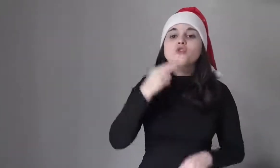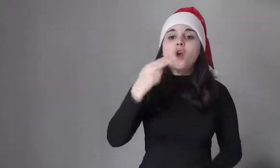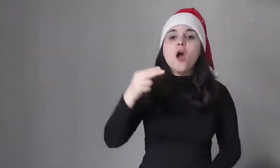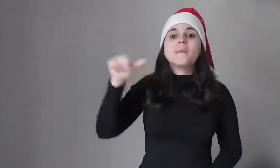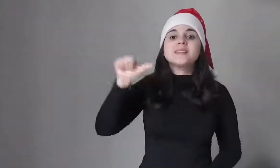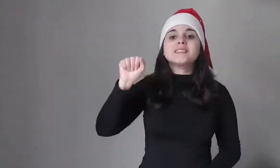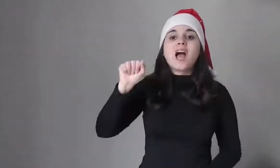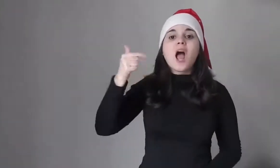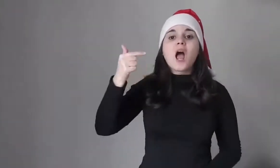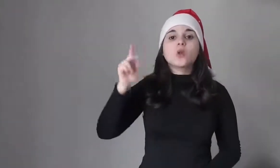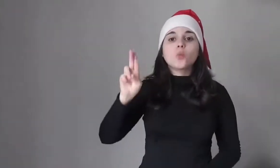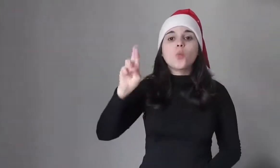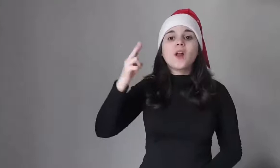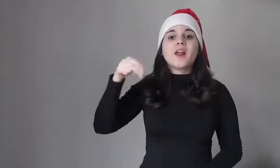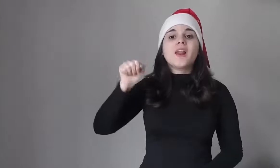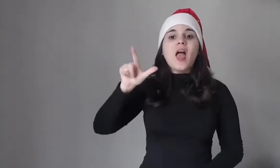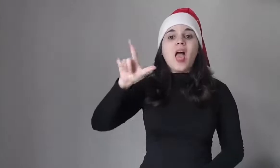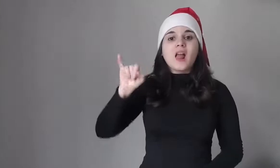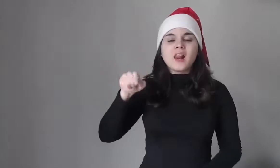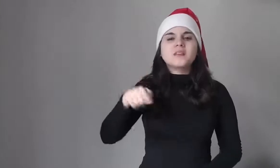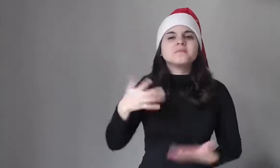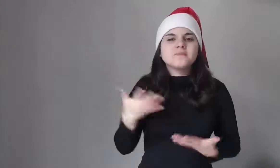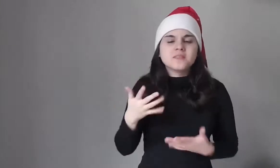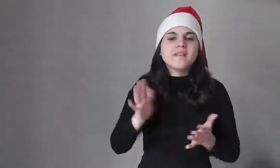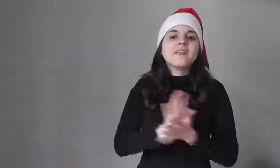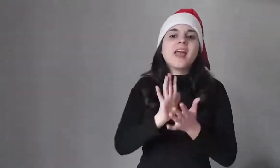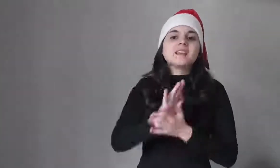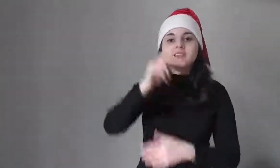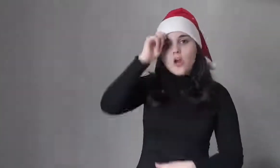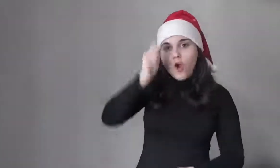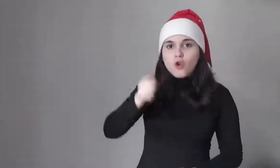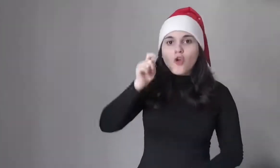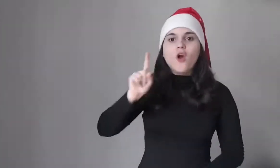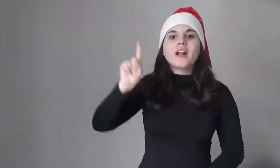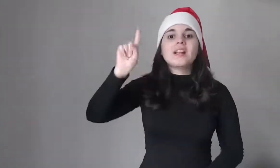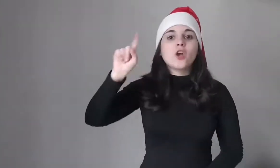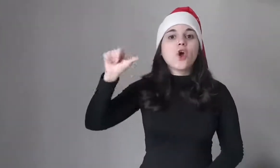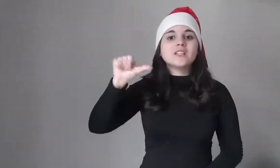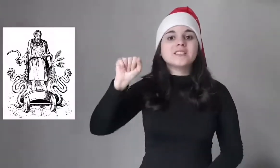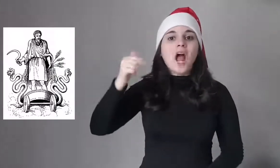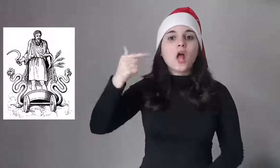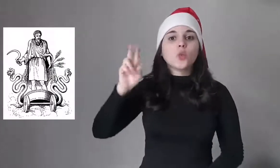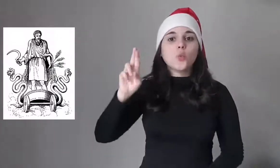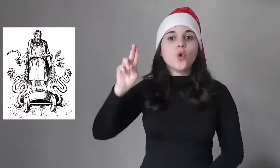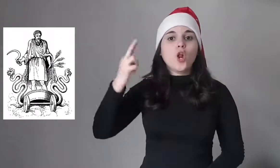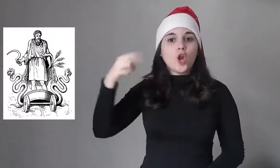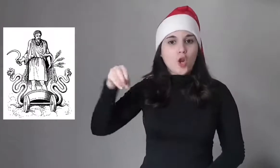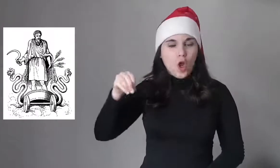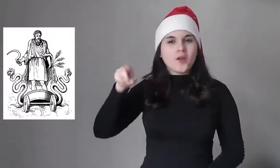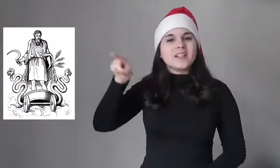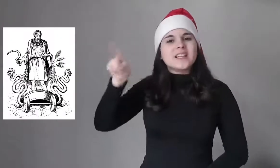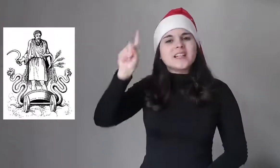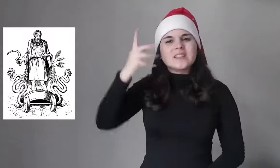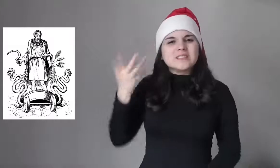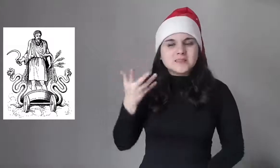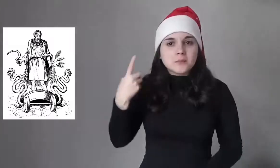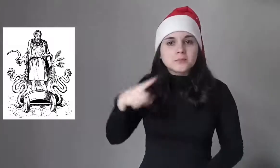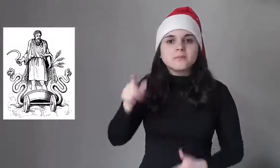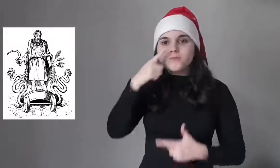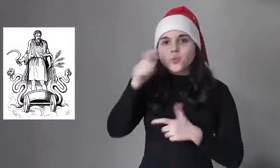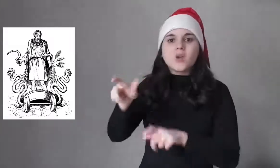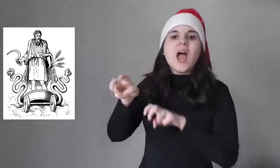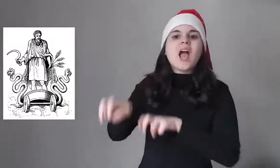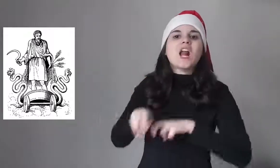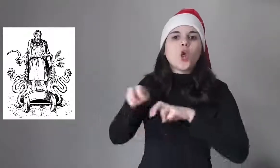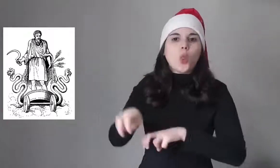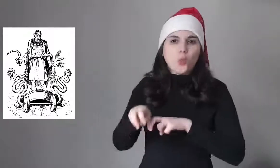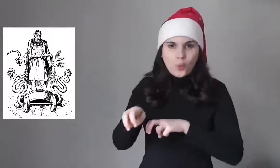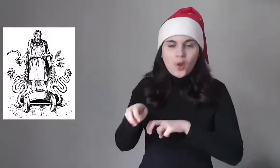named Saturnalia, dedicated to Saturn, the God of agriculture.